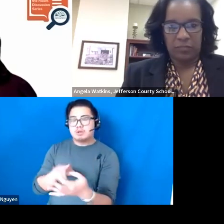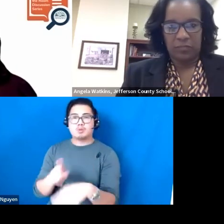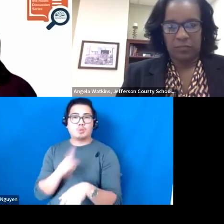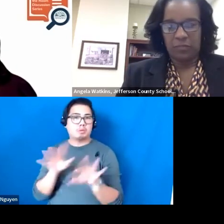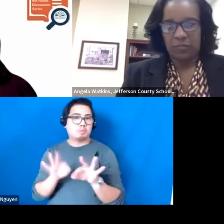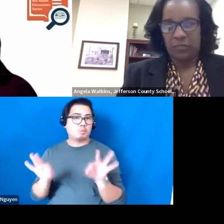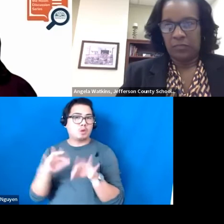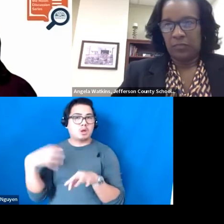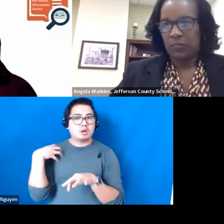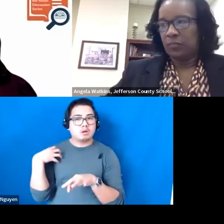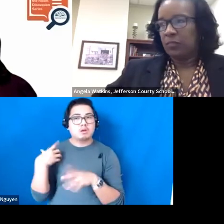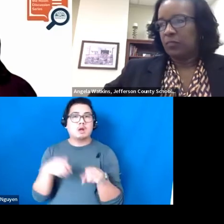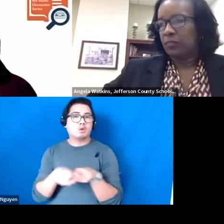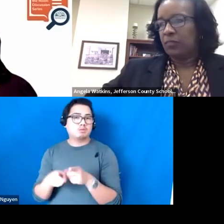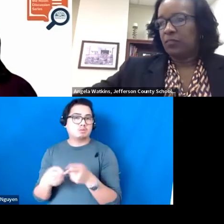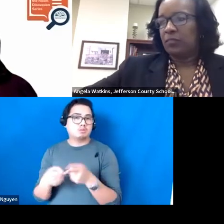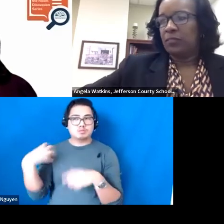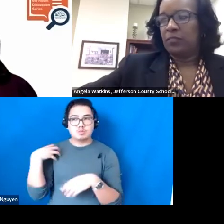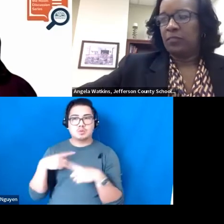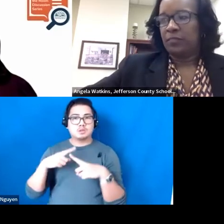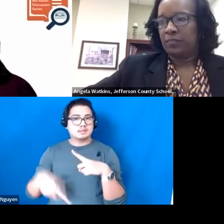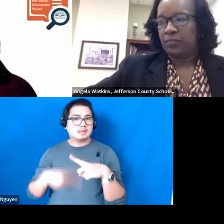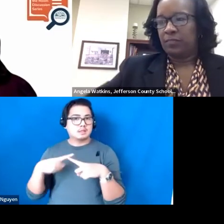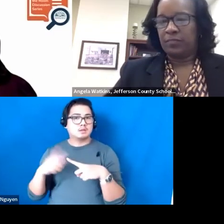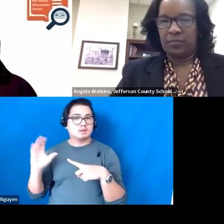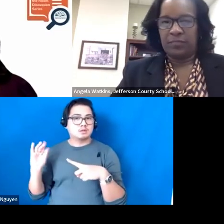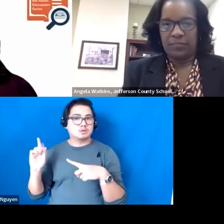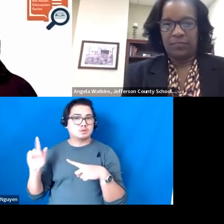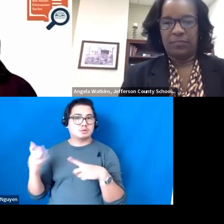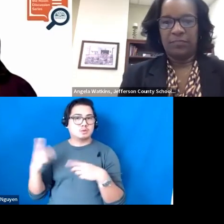We have had coaching cycles mentioned already on this webinar.